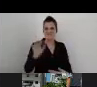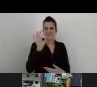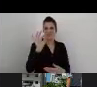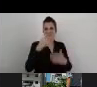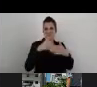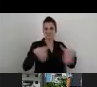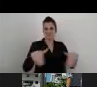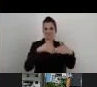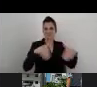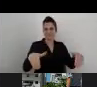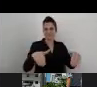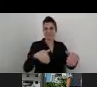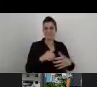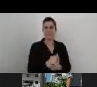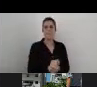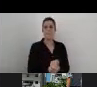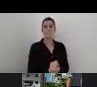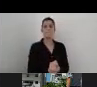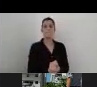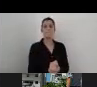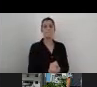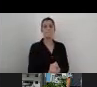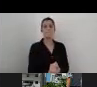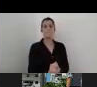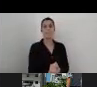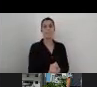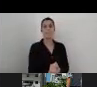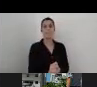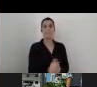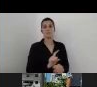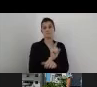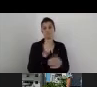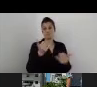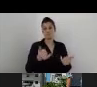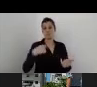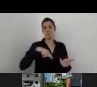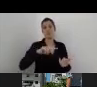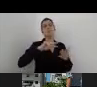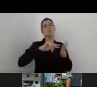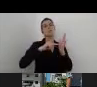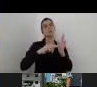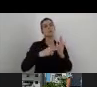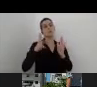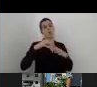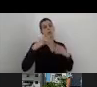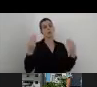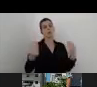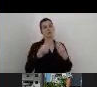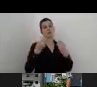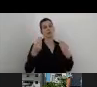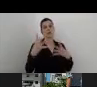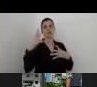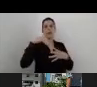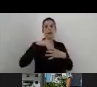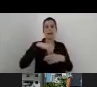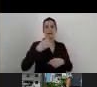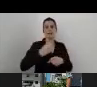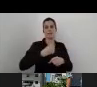and right now we are planning other things to implement in this.